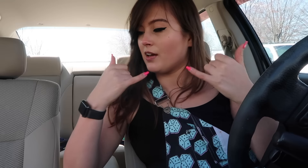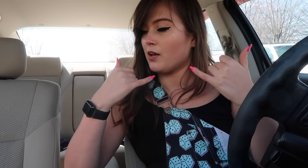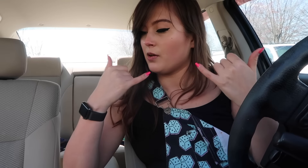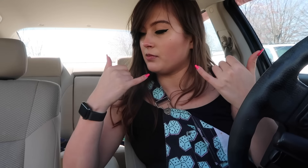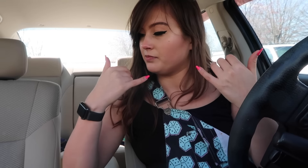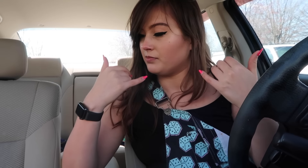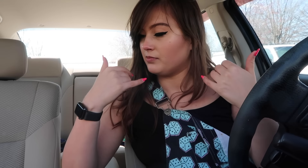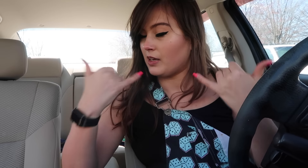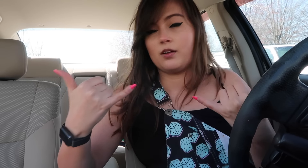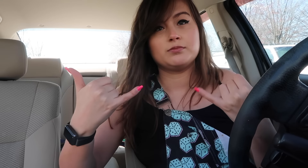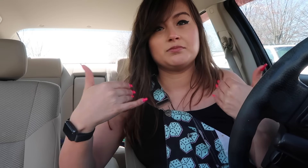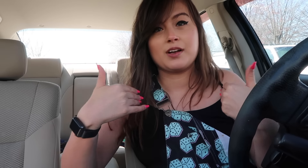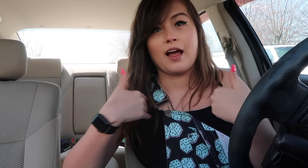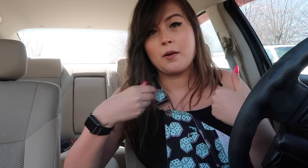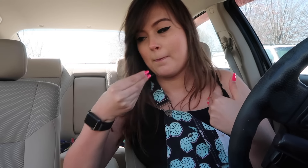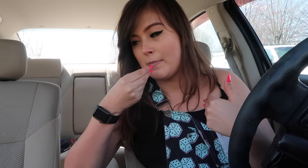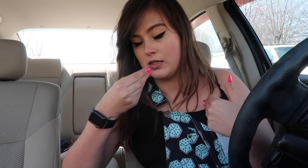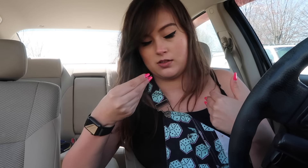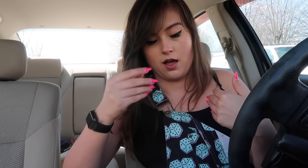I have my pizza now.